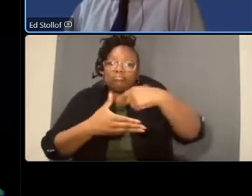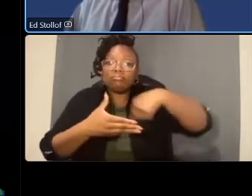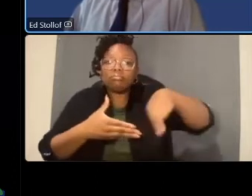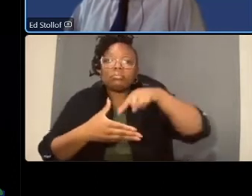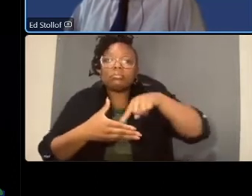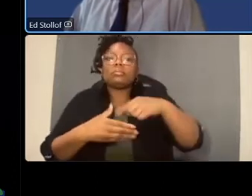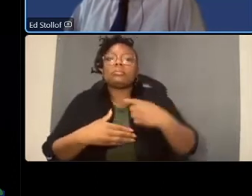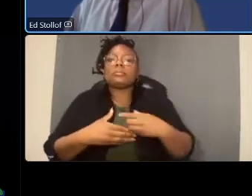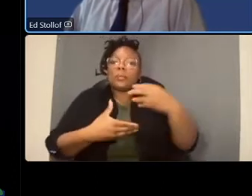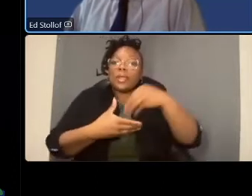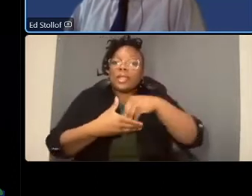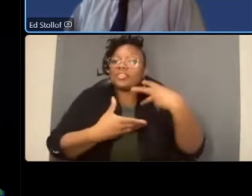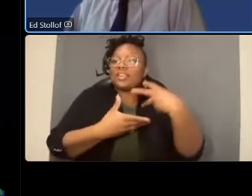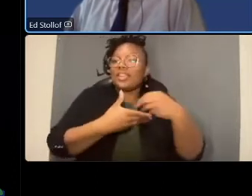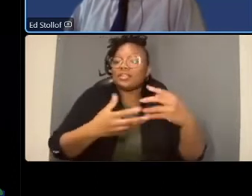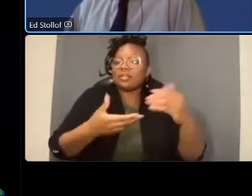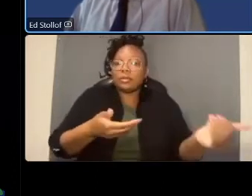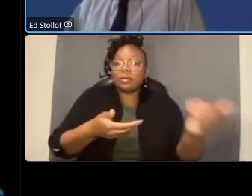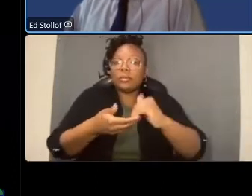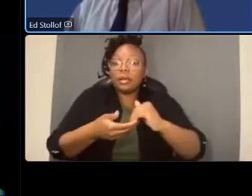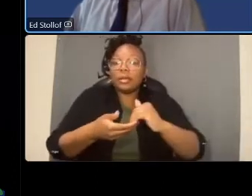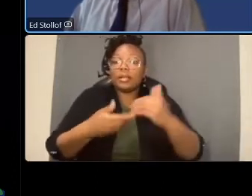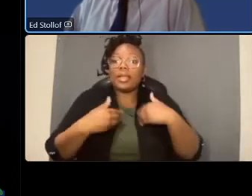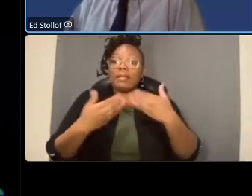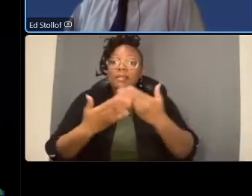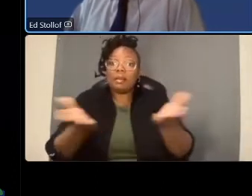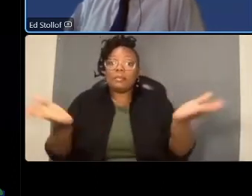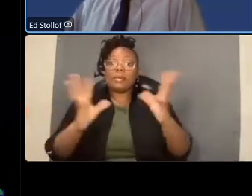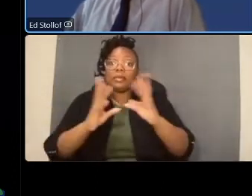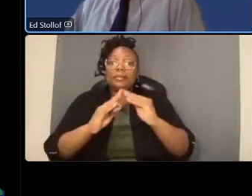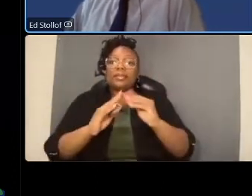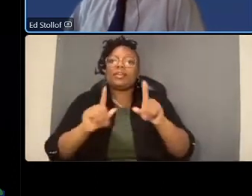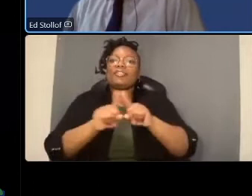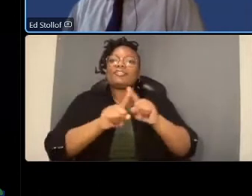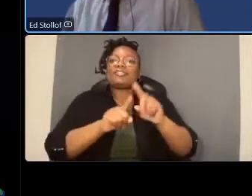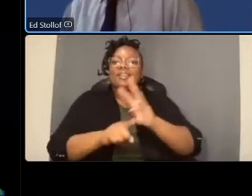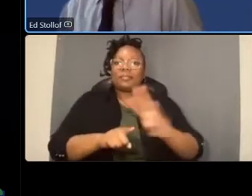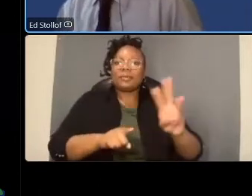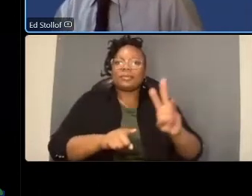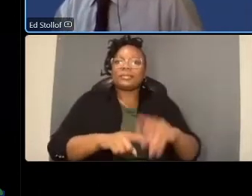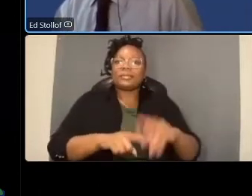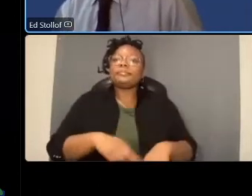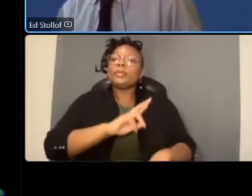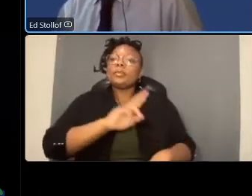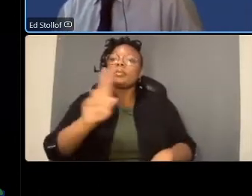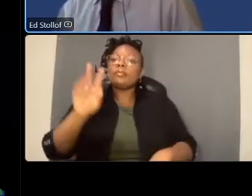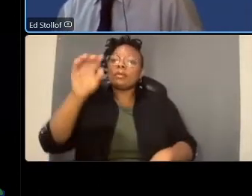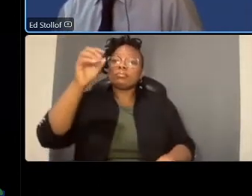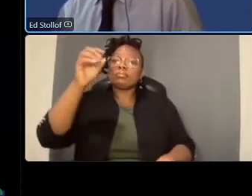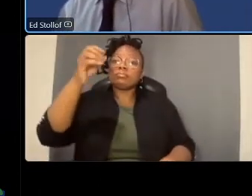we conducted public meetings and we have our website on the right you can see our composition